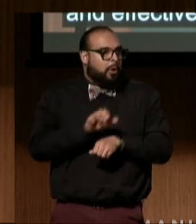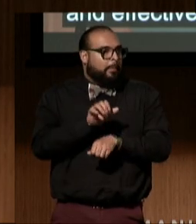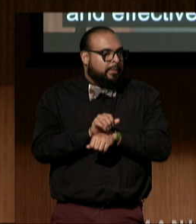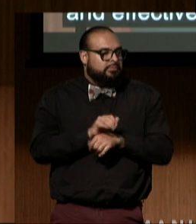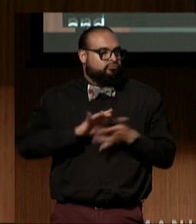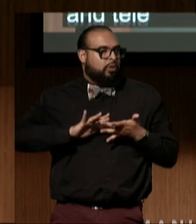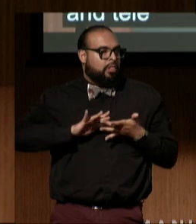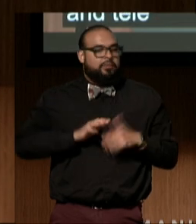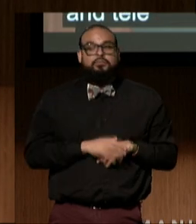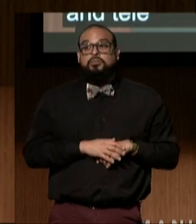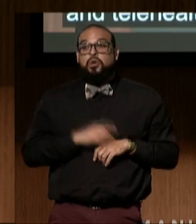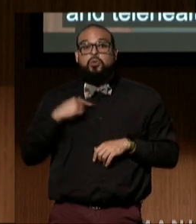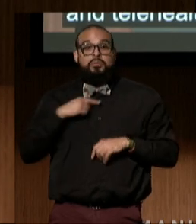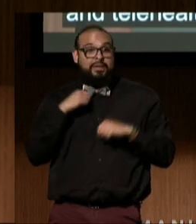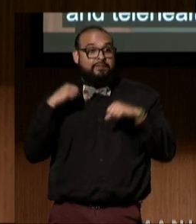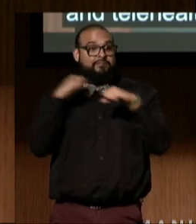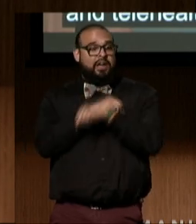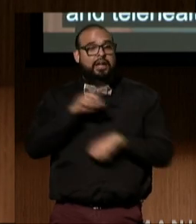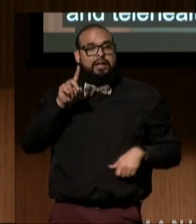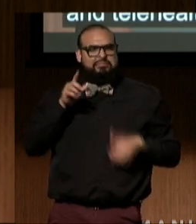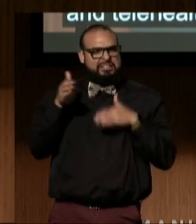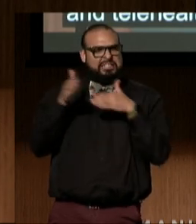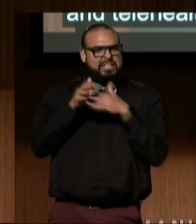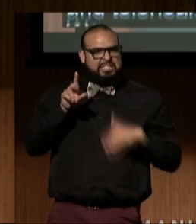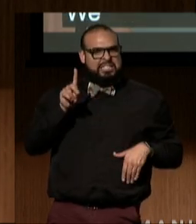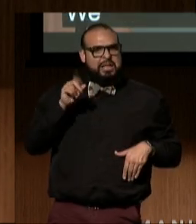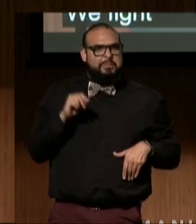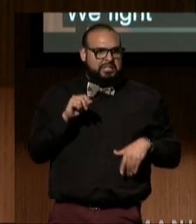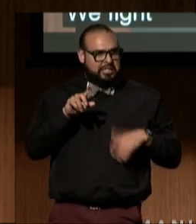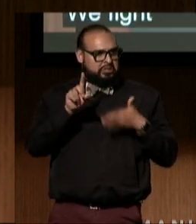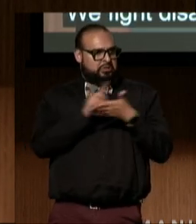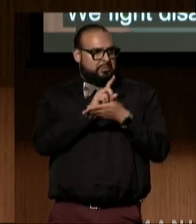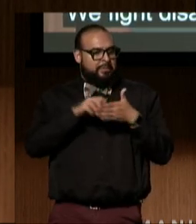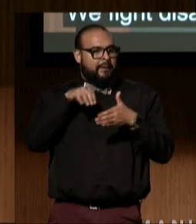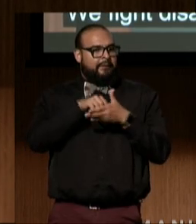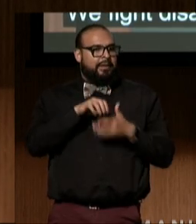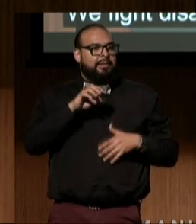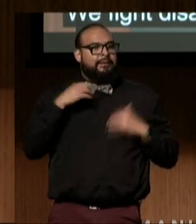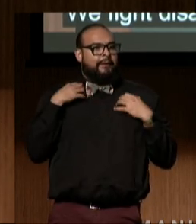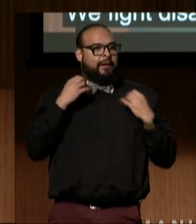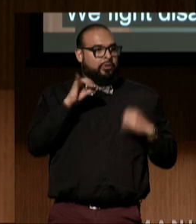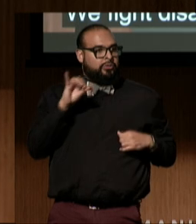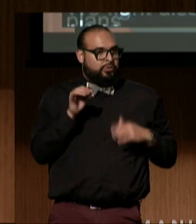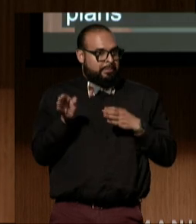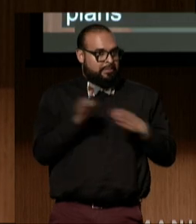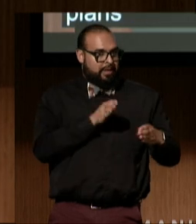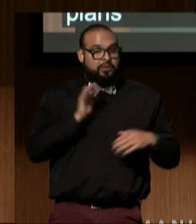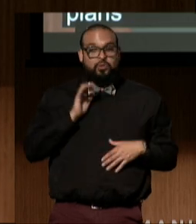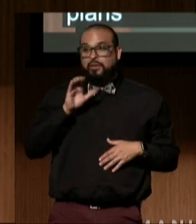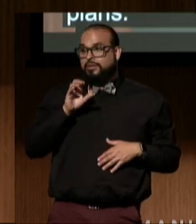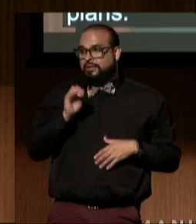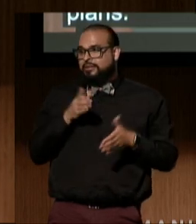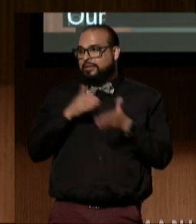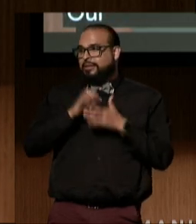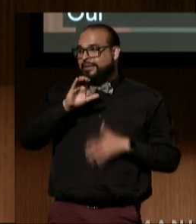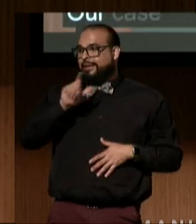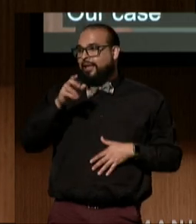We fight disability discrimination in health insurance plans. Our case against Cal HHS and Kaiser argues